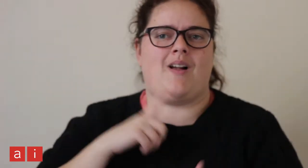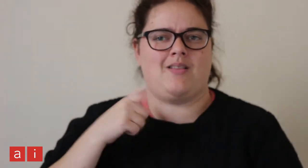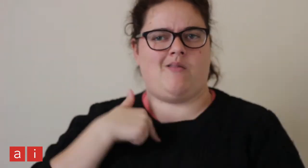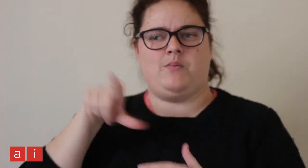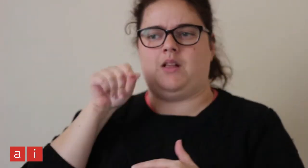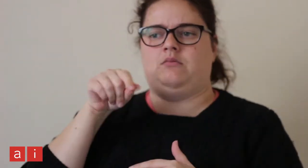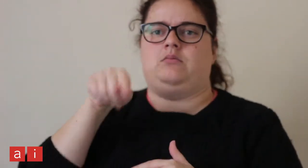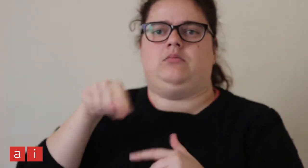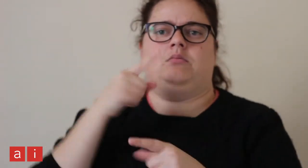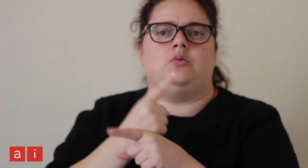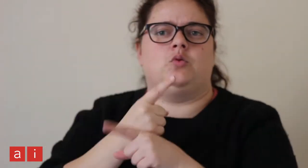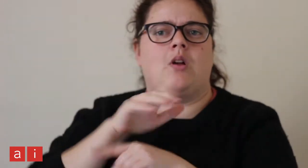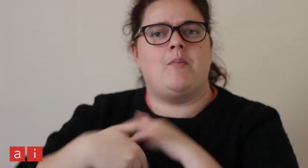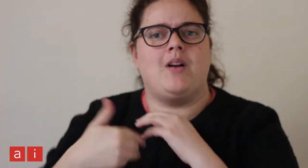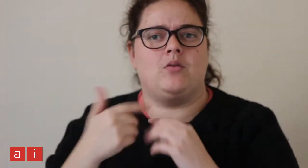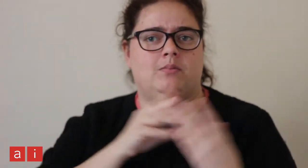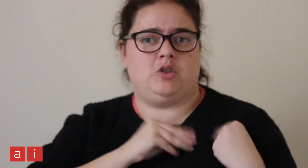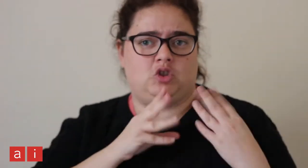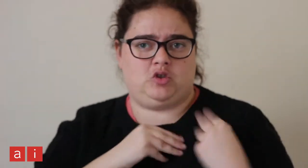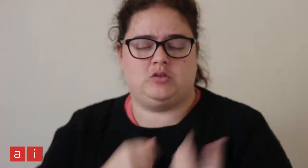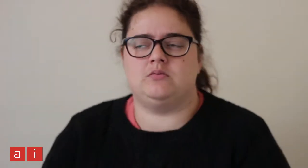Why did I choose to talk about passion?